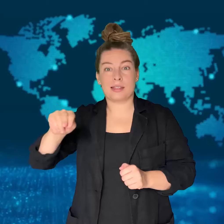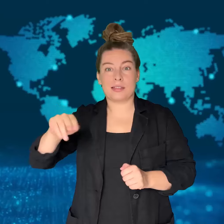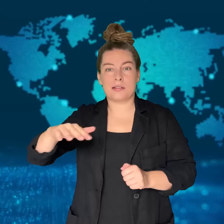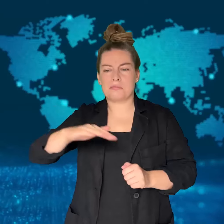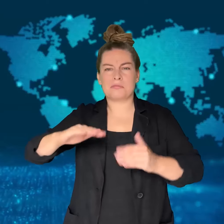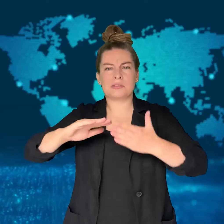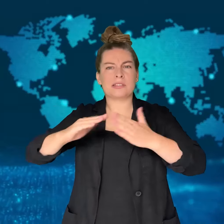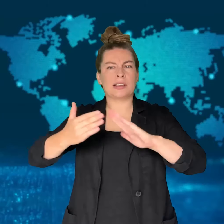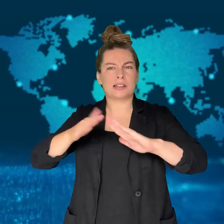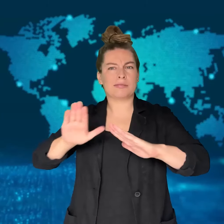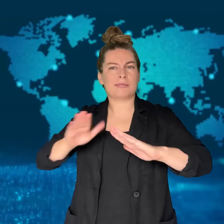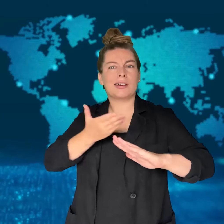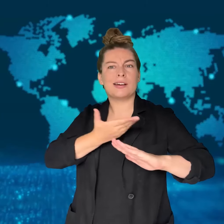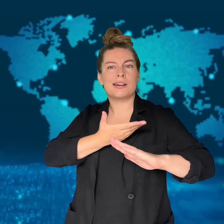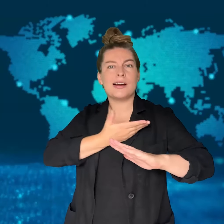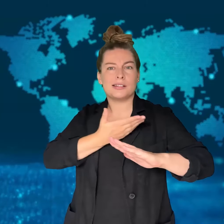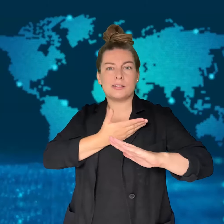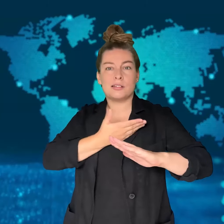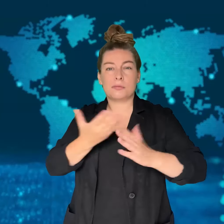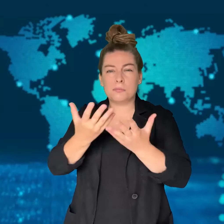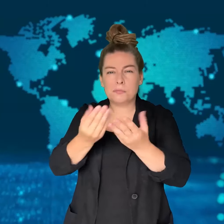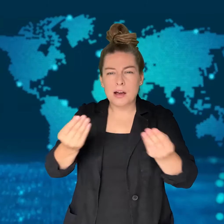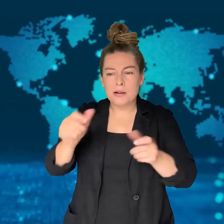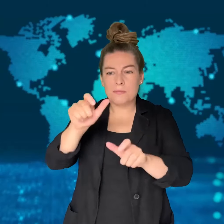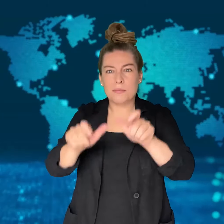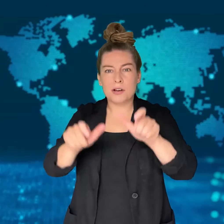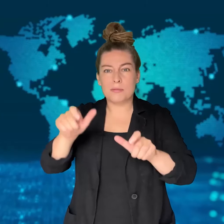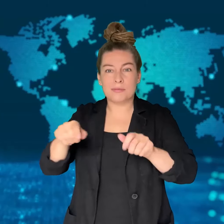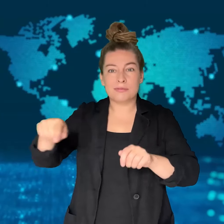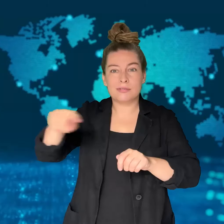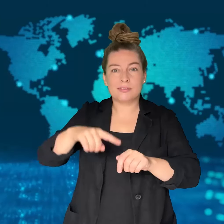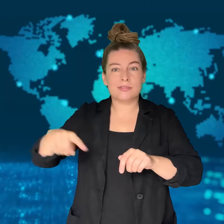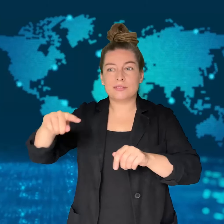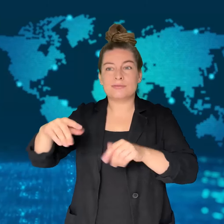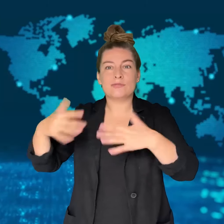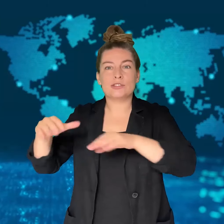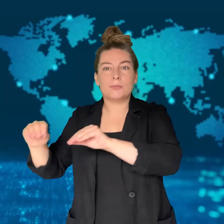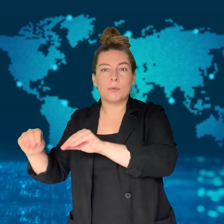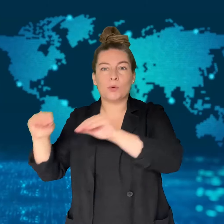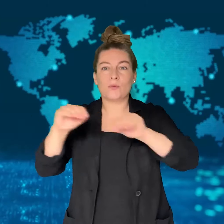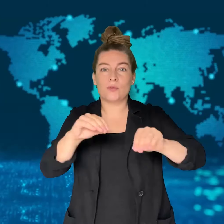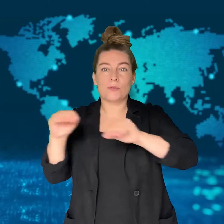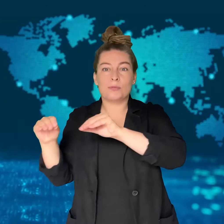which was housing many displaced Gazans.